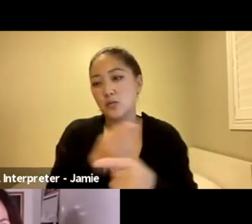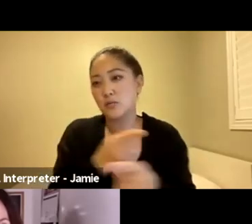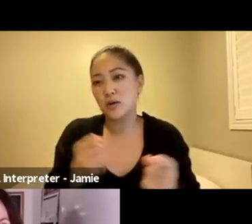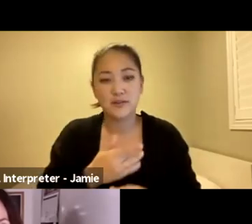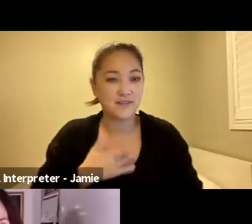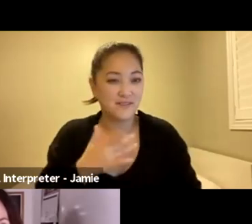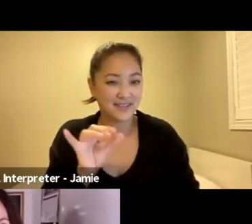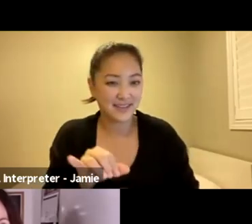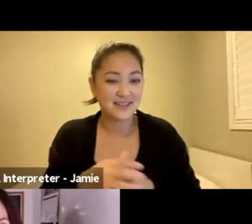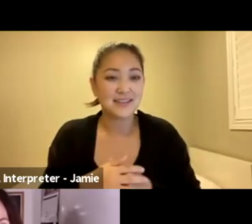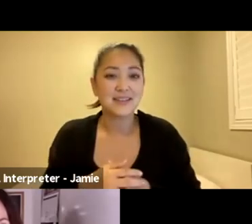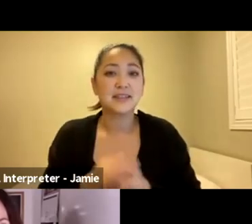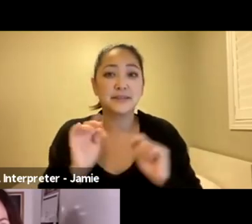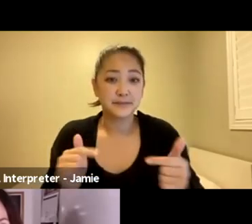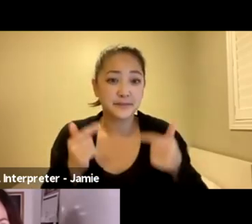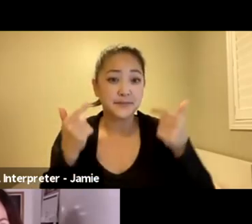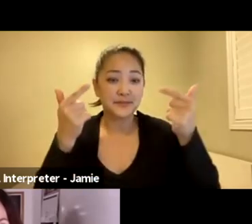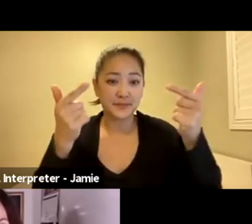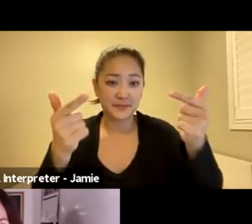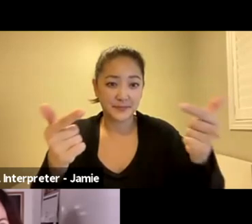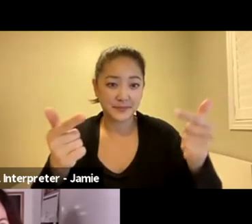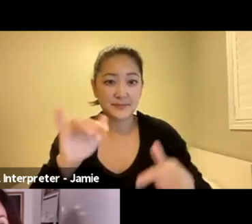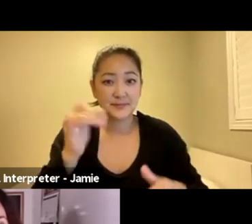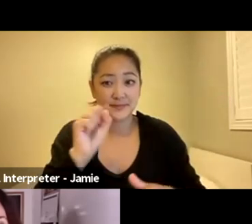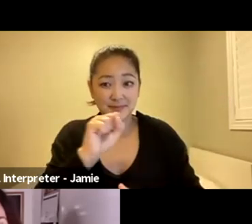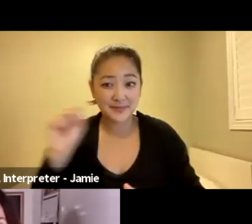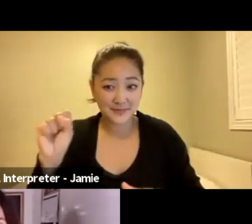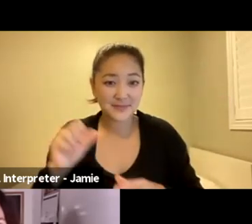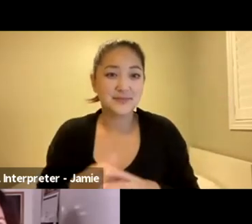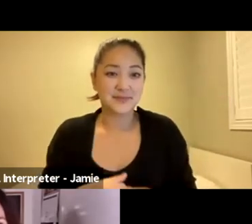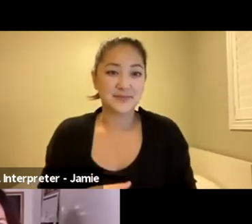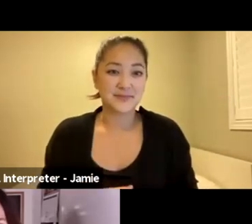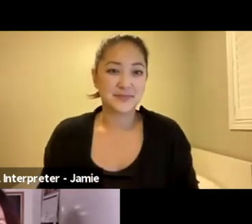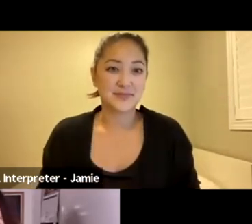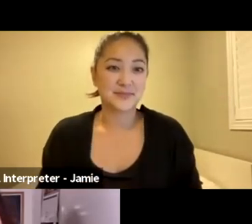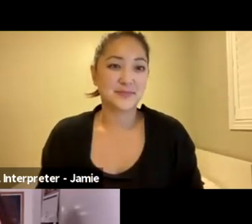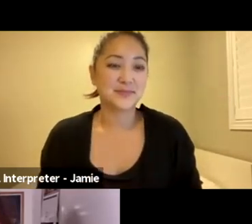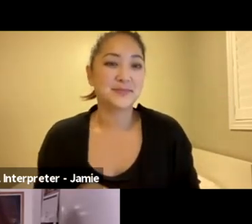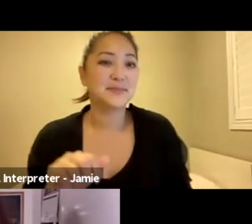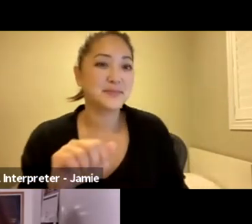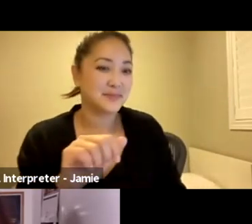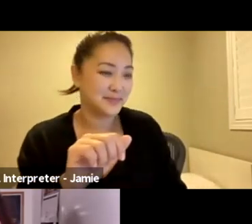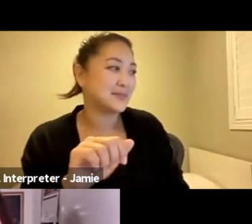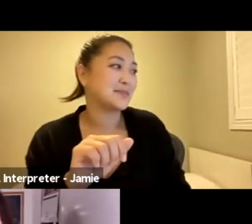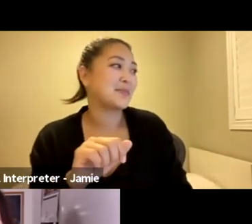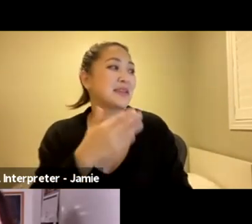And so I'm going to head it off now. I think to Jess. Maarsii. Thank you so much.